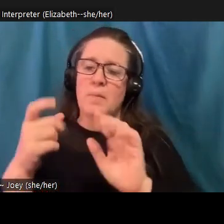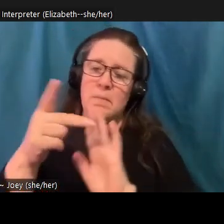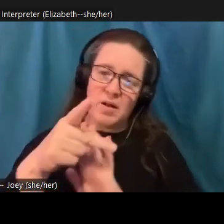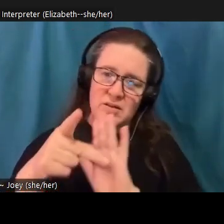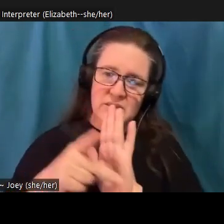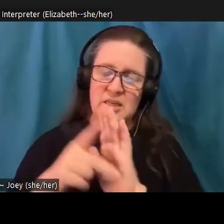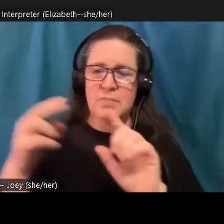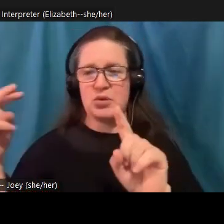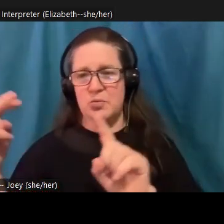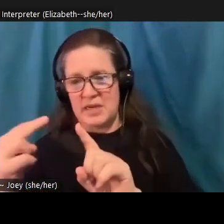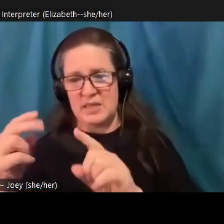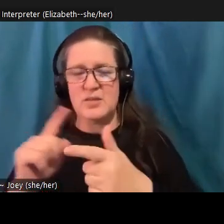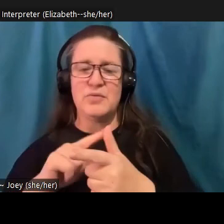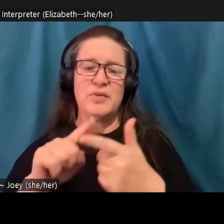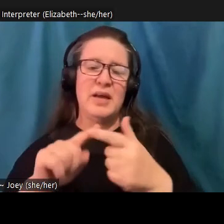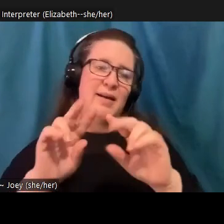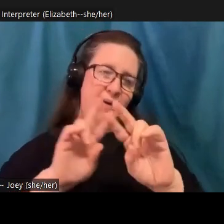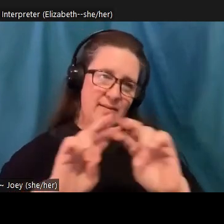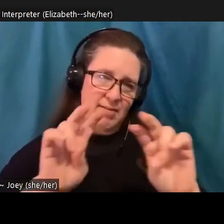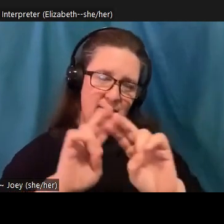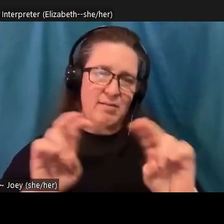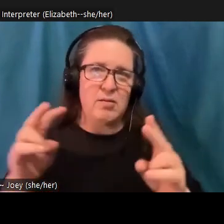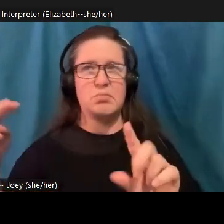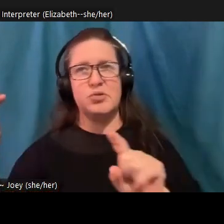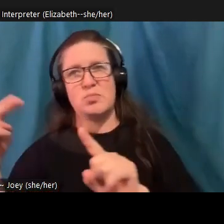perspective, from an educational perspective, in terms of